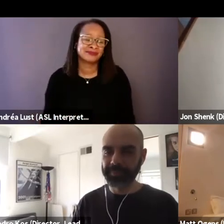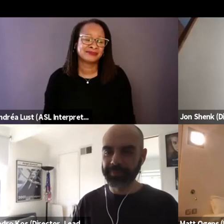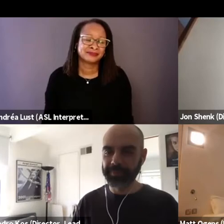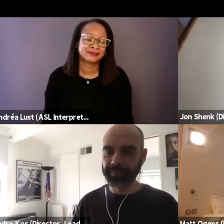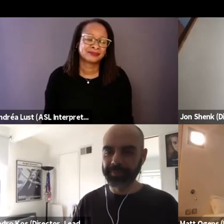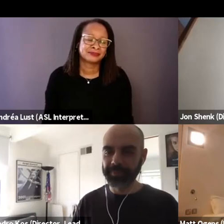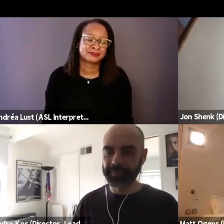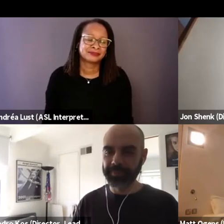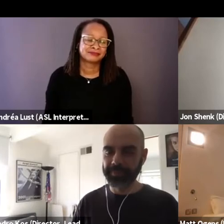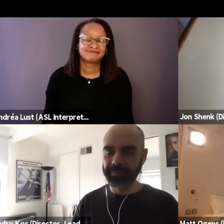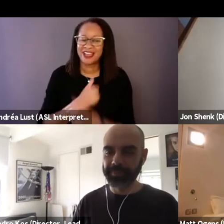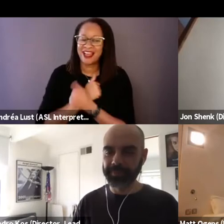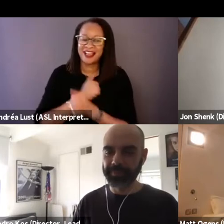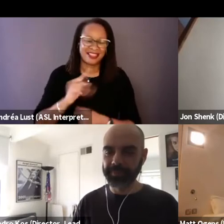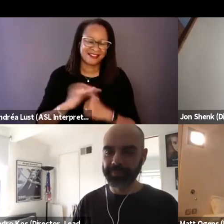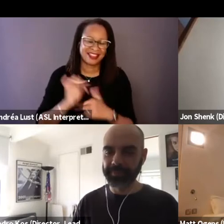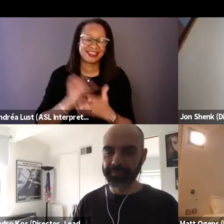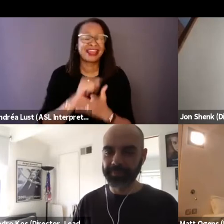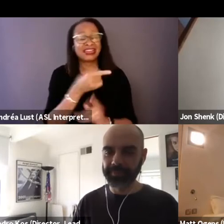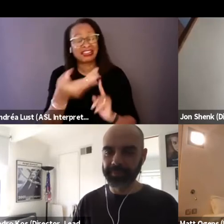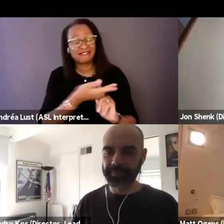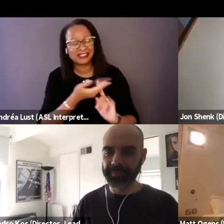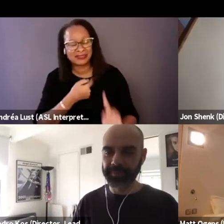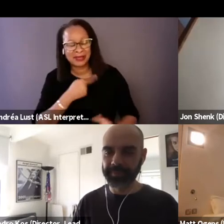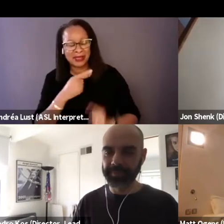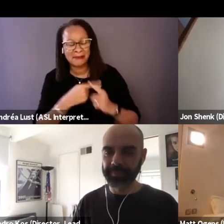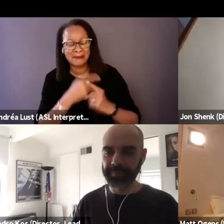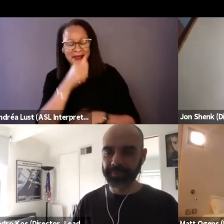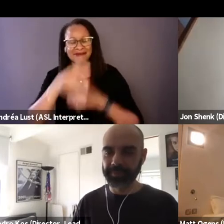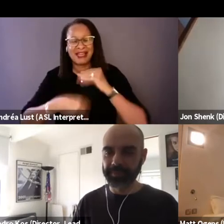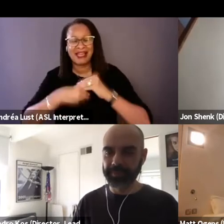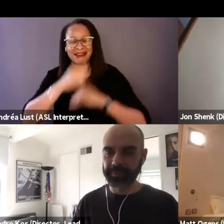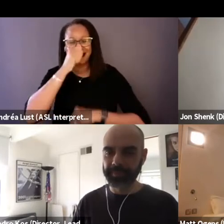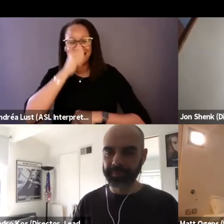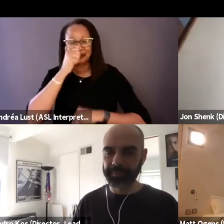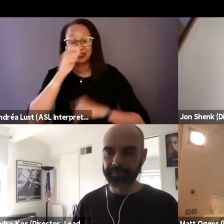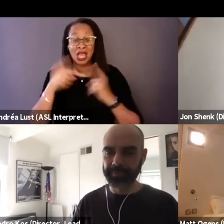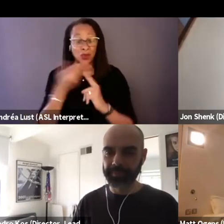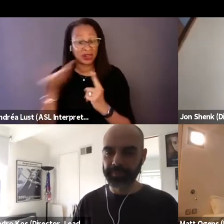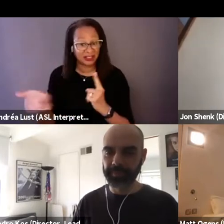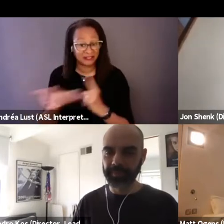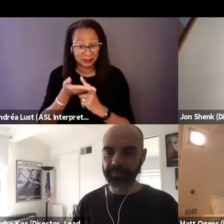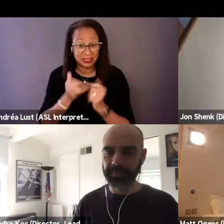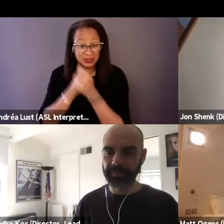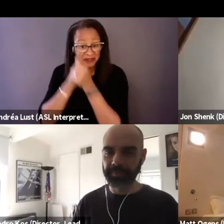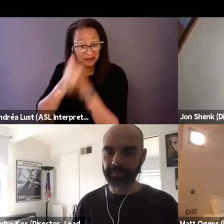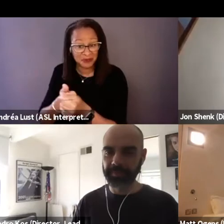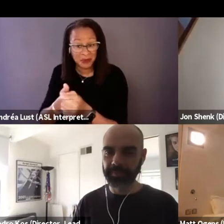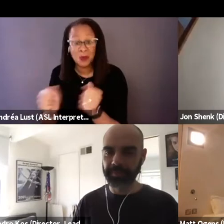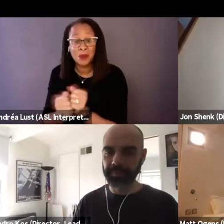And I love it that he convinced me and, but once he convinced me into going with animation,